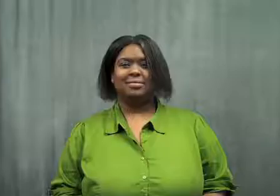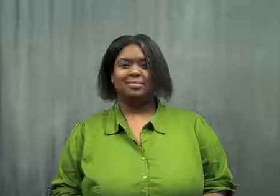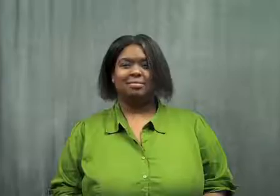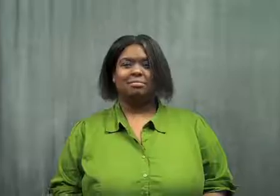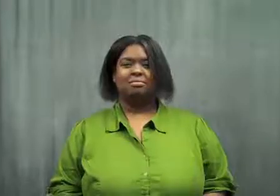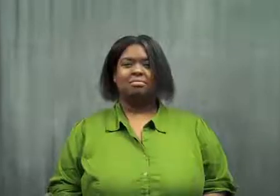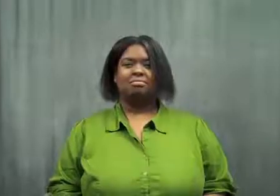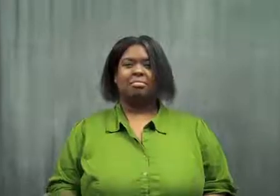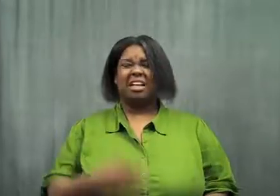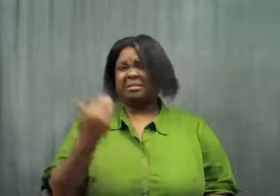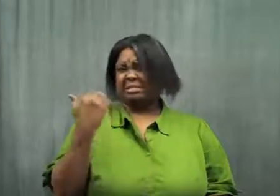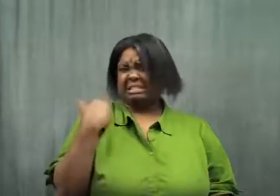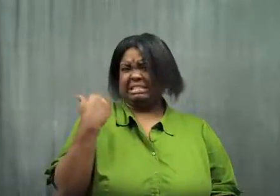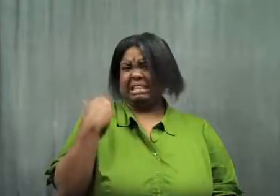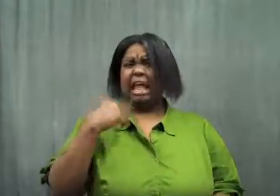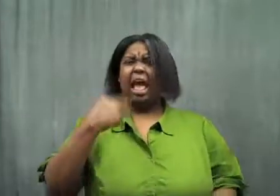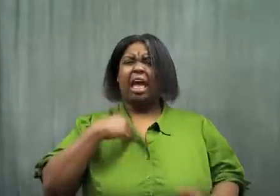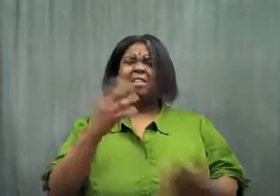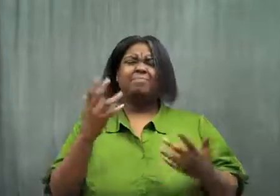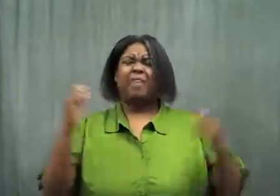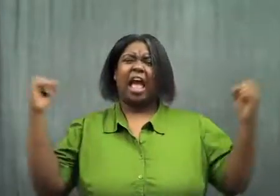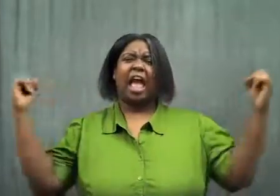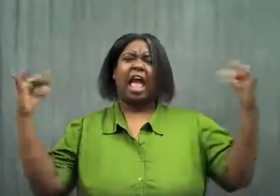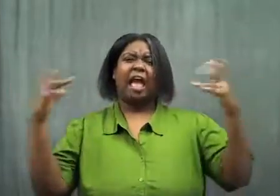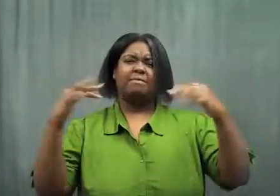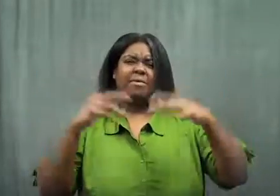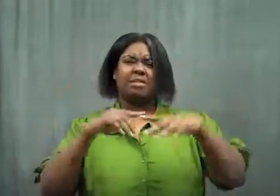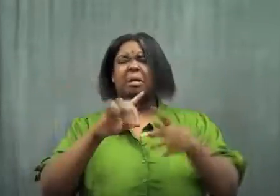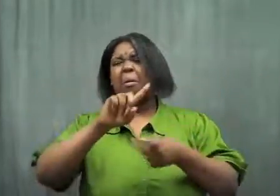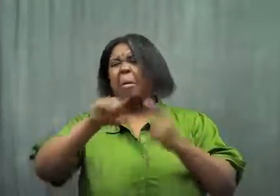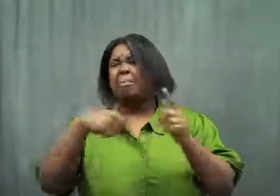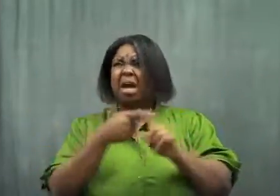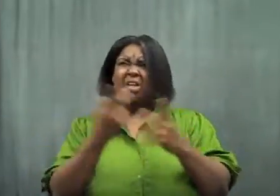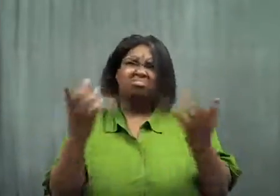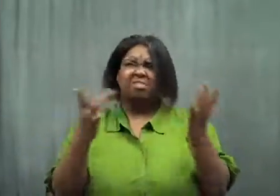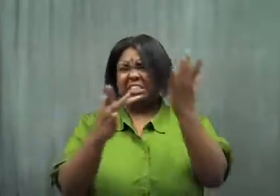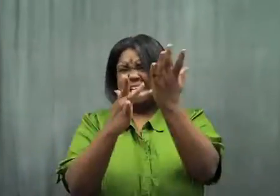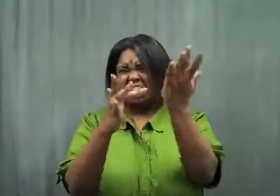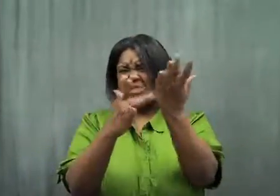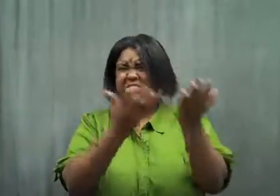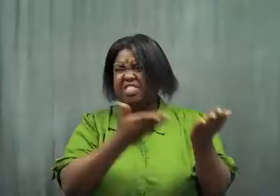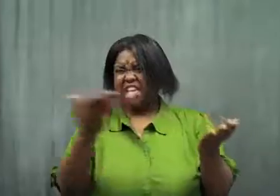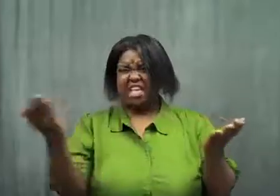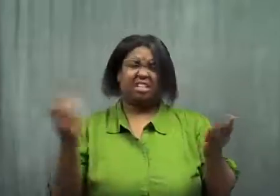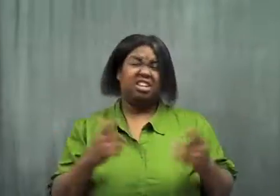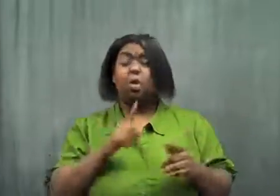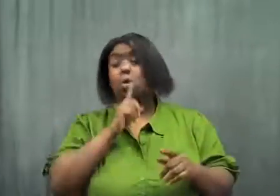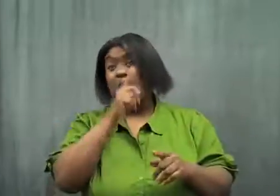I went to a seminar about some techical stuff.